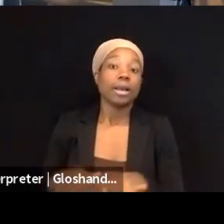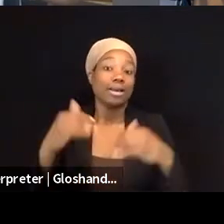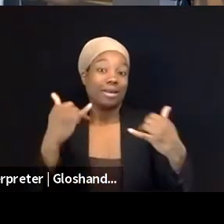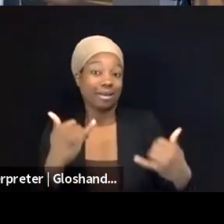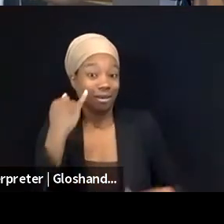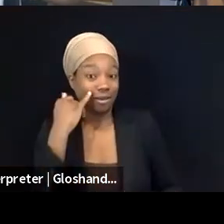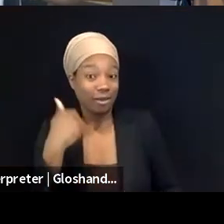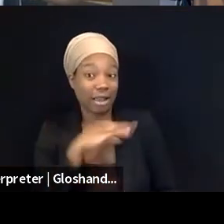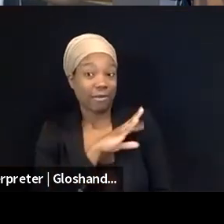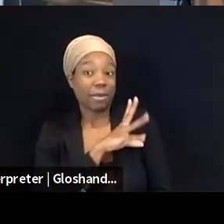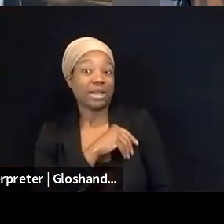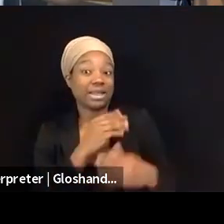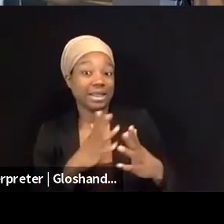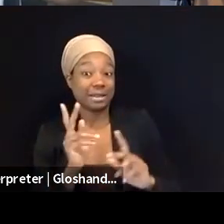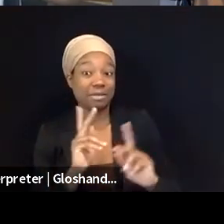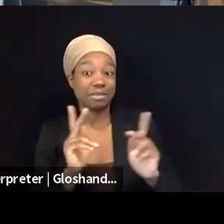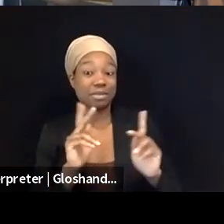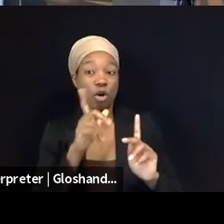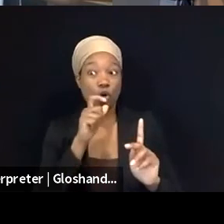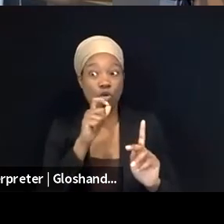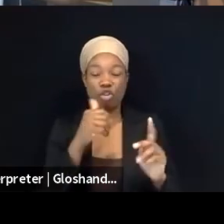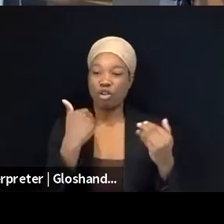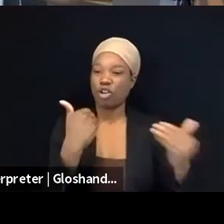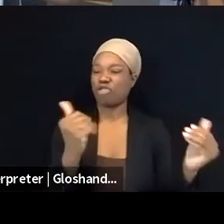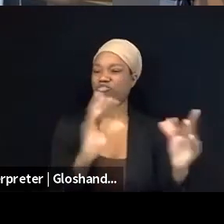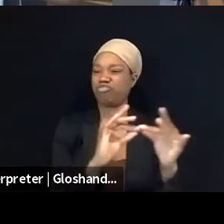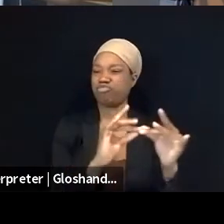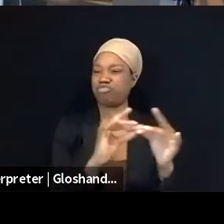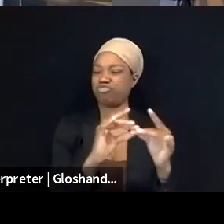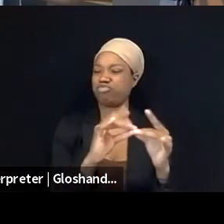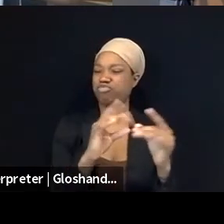So out of the million, a million, 1,000,090 conversations